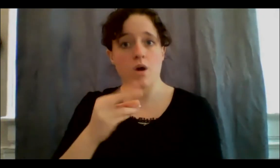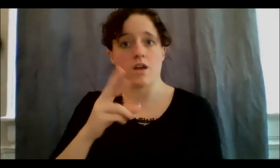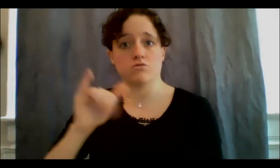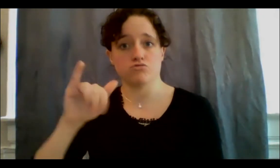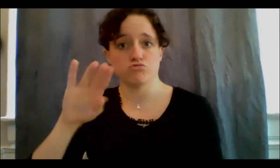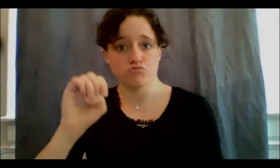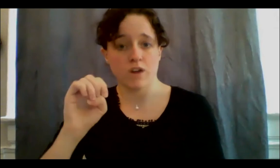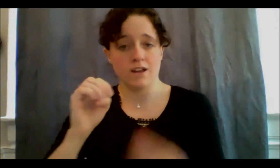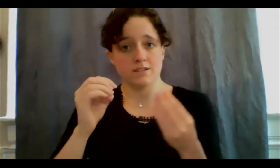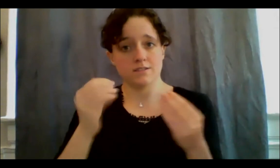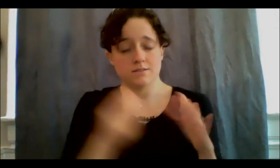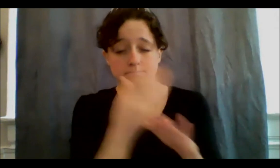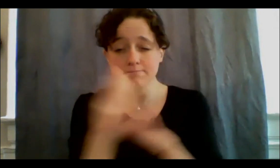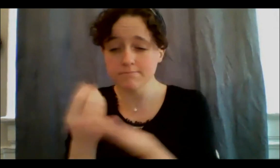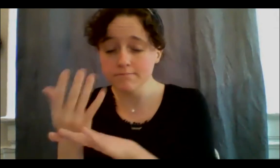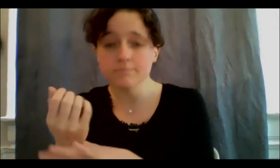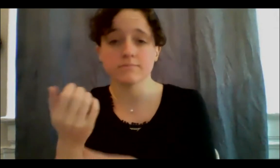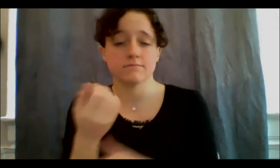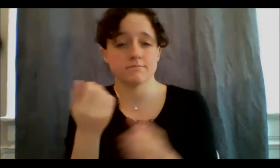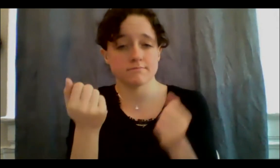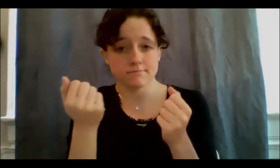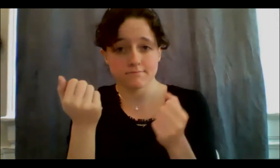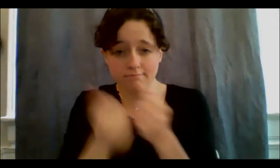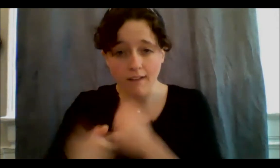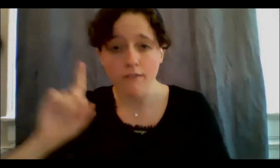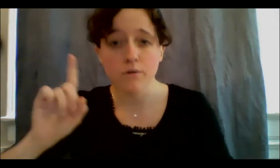people got here. We were actually brought to the source of wild rice and we followed